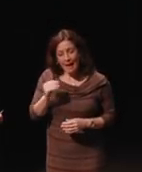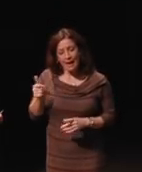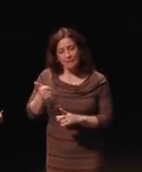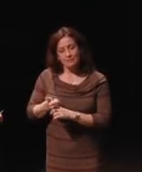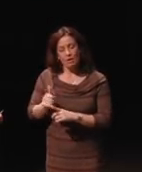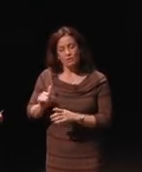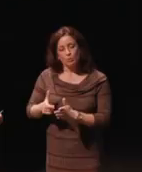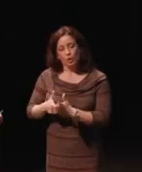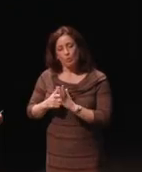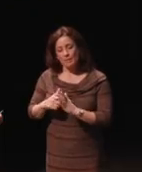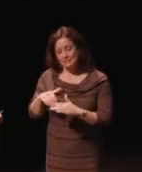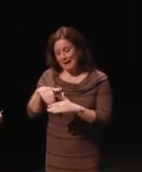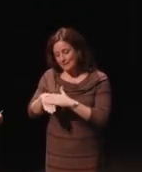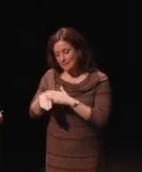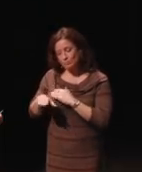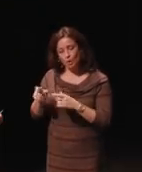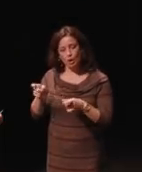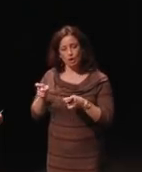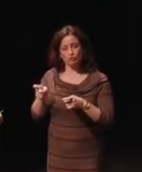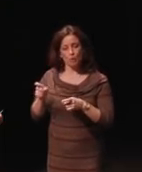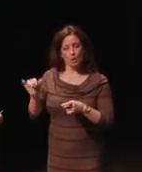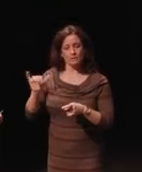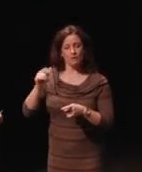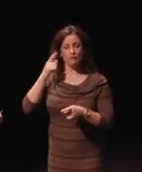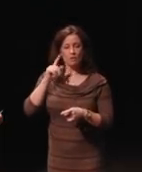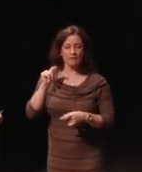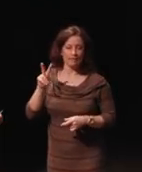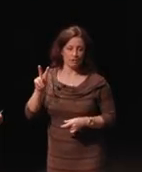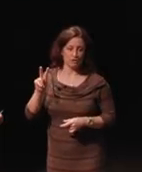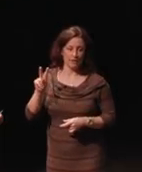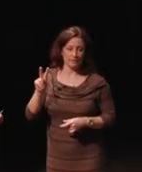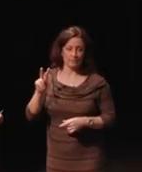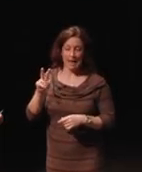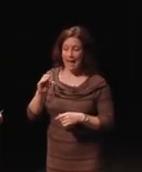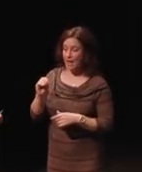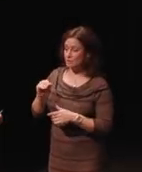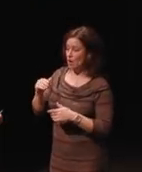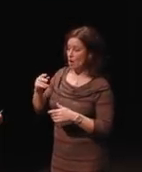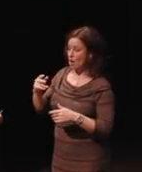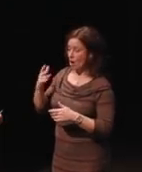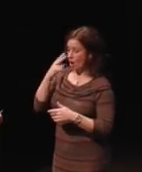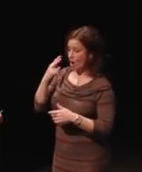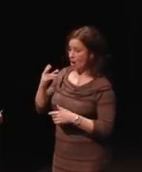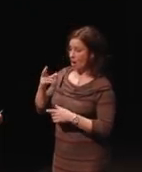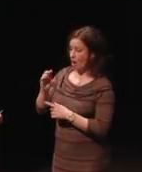accessible controls on televisions and on screen menus. So, if you go home,